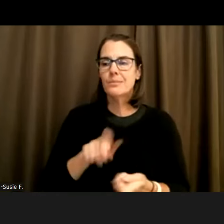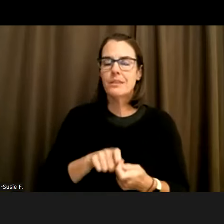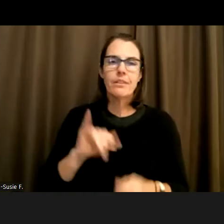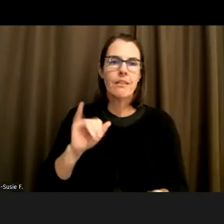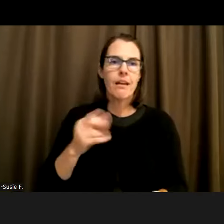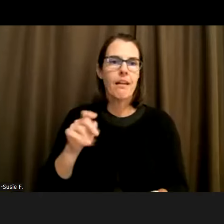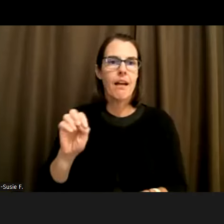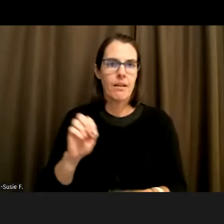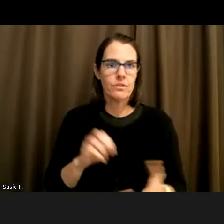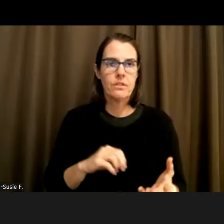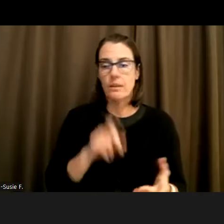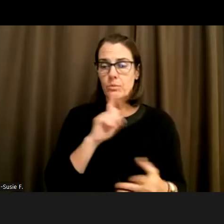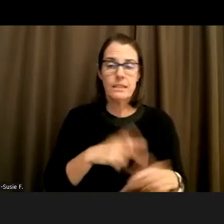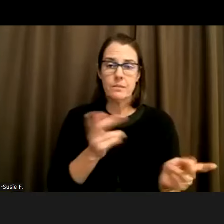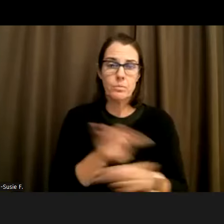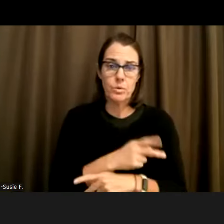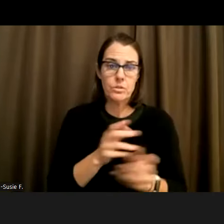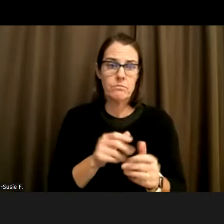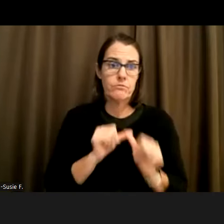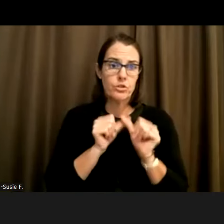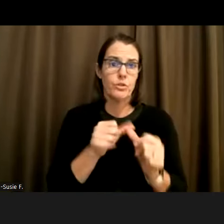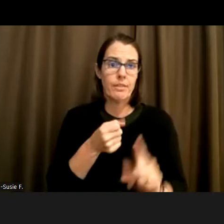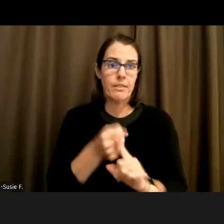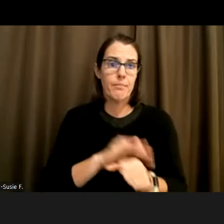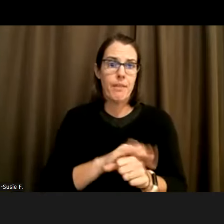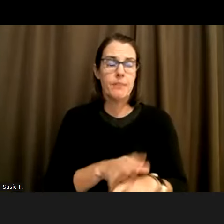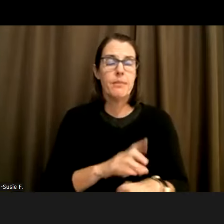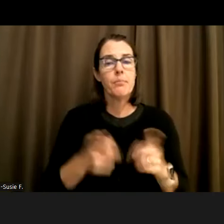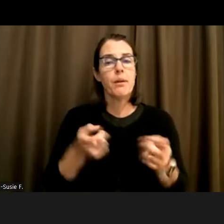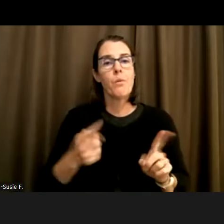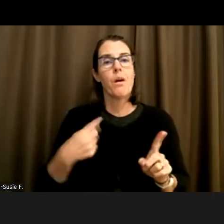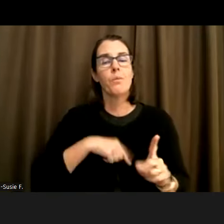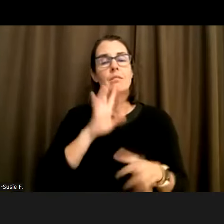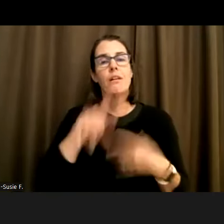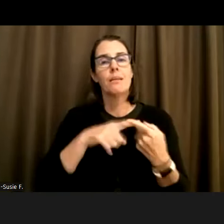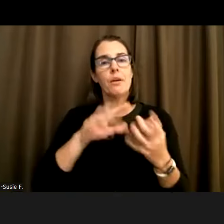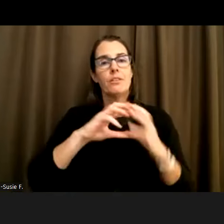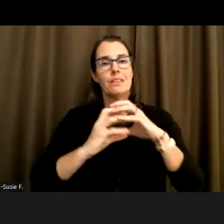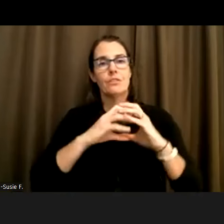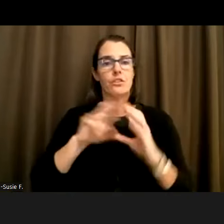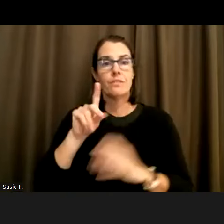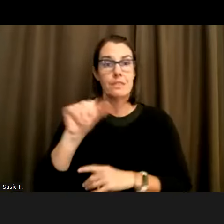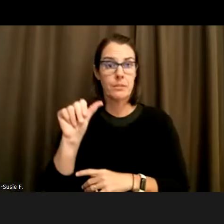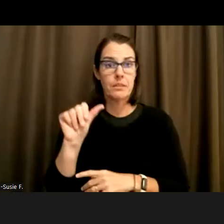gotten only worse during the pandemic. And so I feel like while we're talking about the intersections of disabilities to say that like